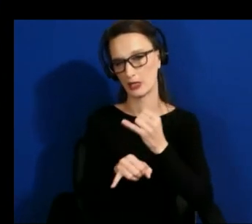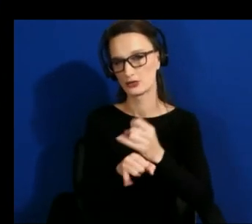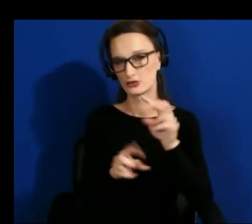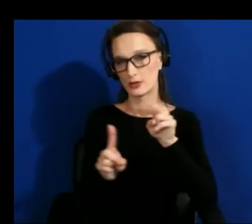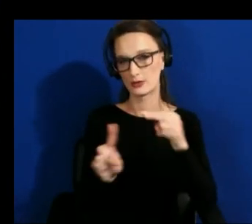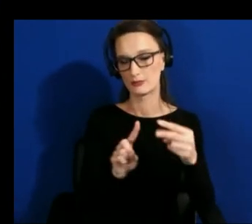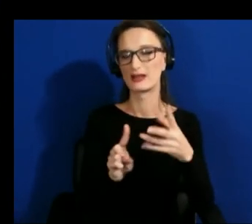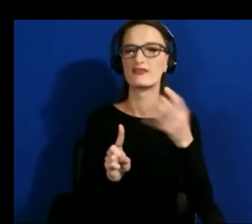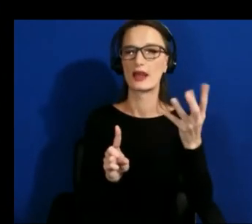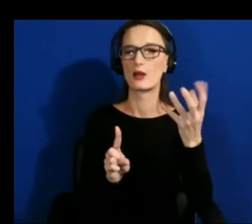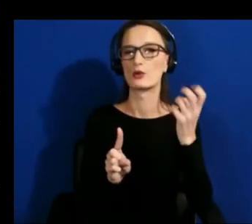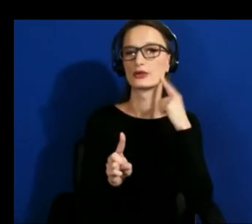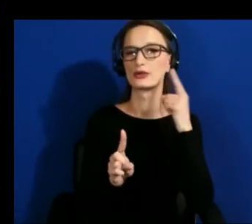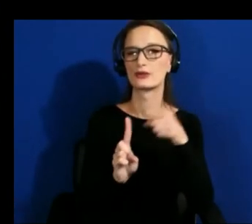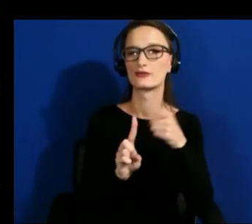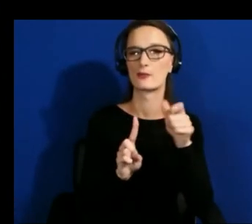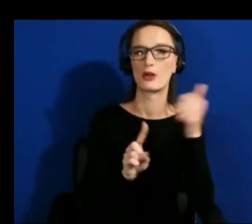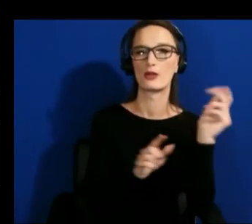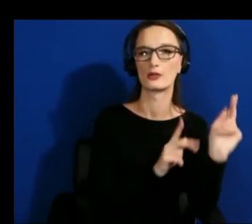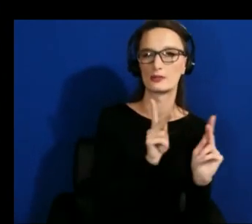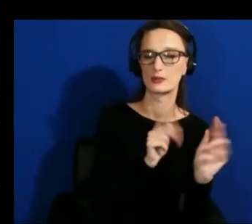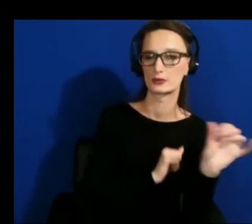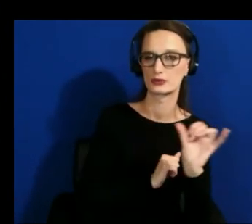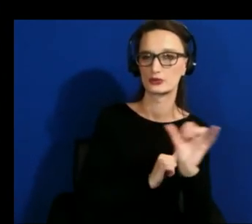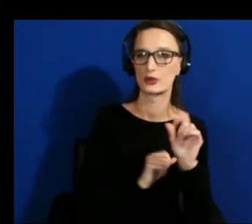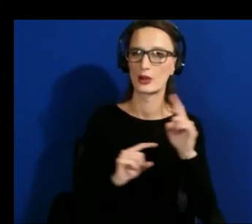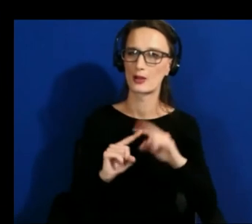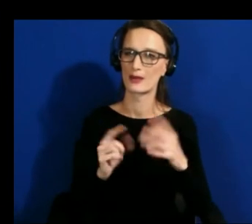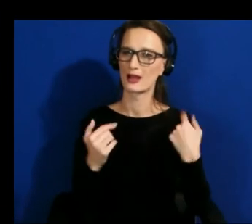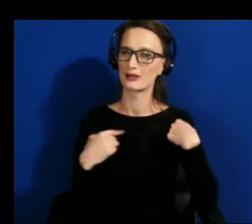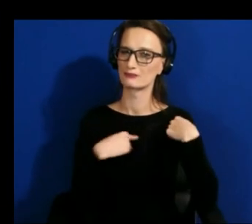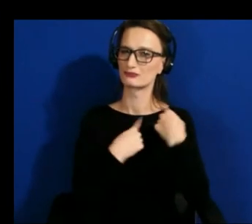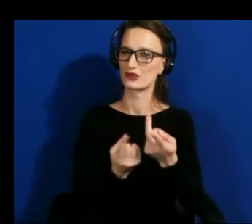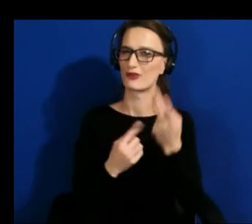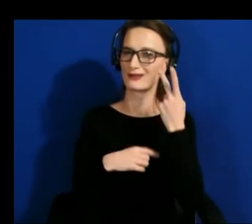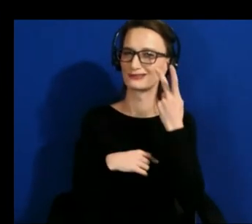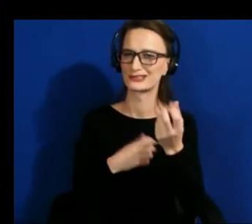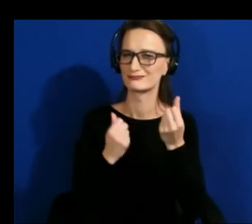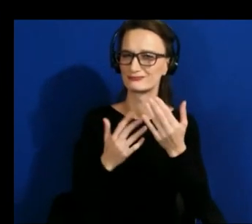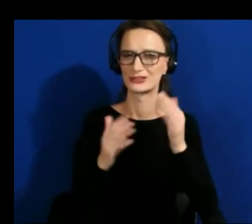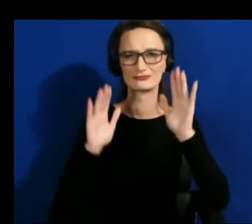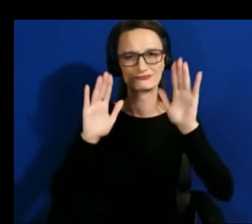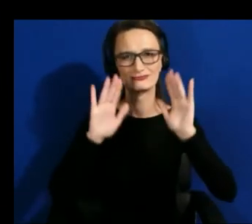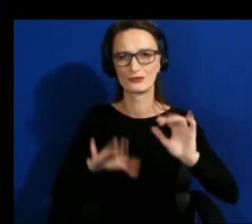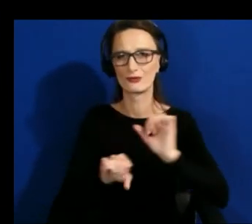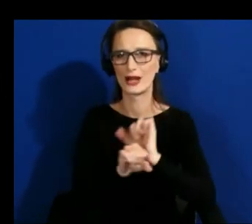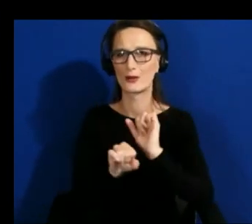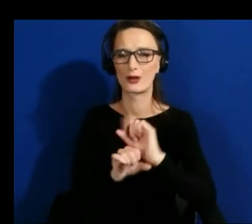so much great work yours included in making xr accessible what can researchers do whether they